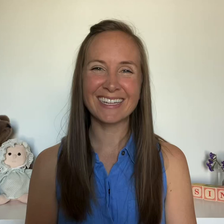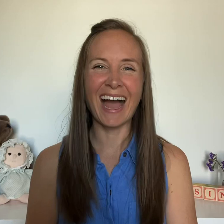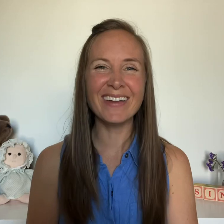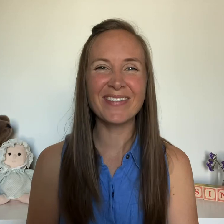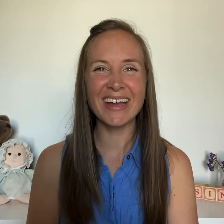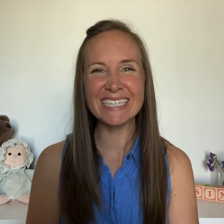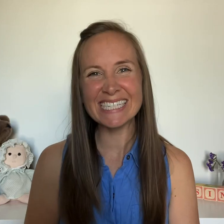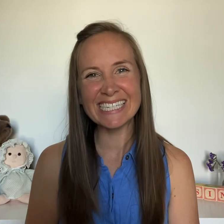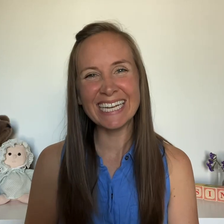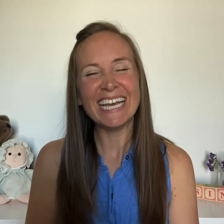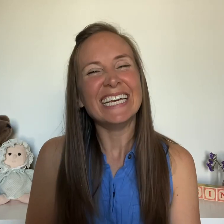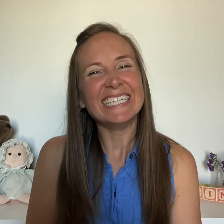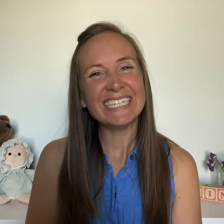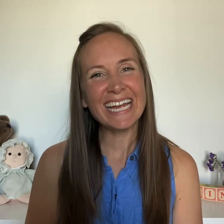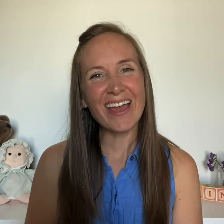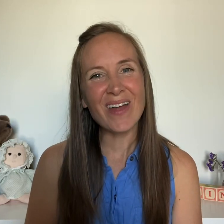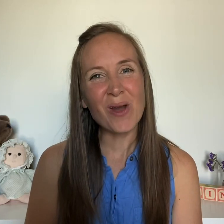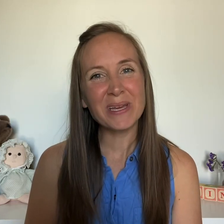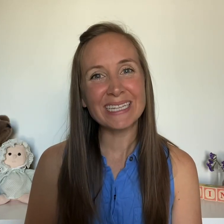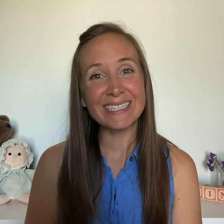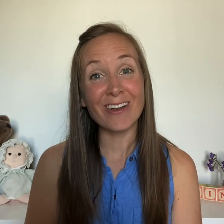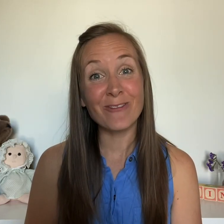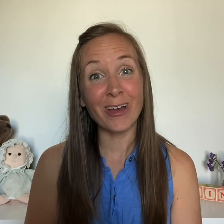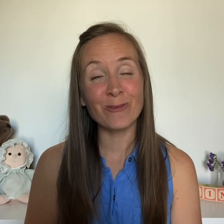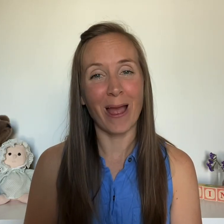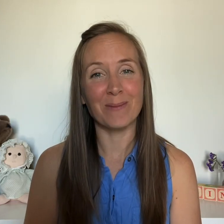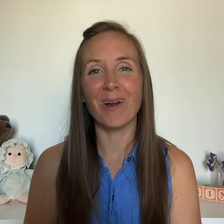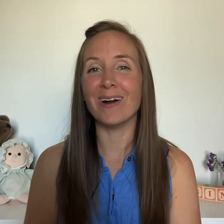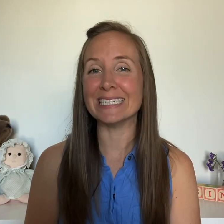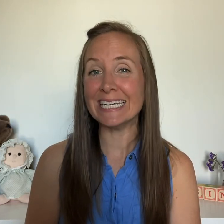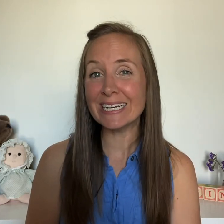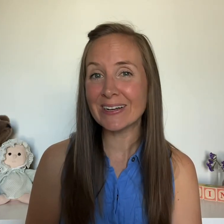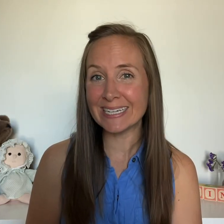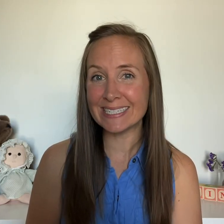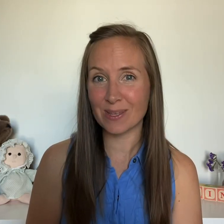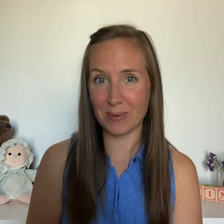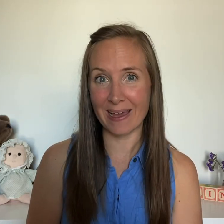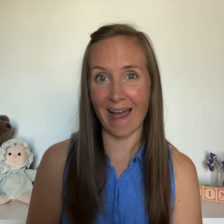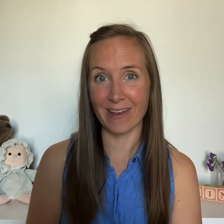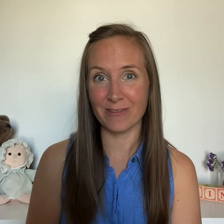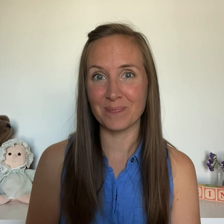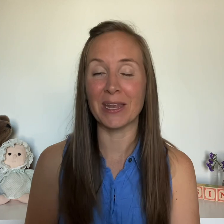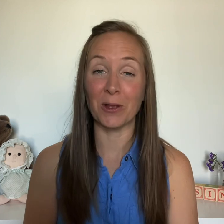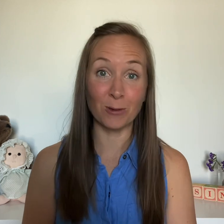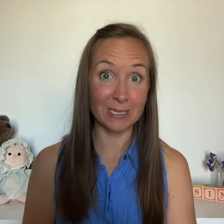Hi friends! Today I thought we could sing a fun rhyme called Here is the Beehive and it